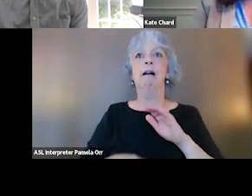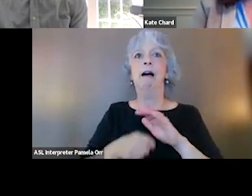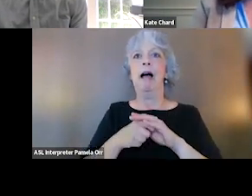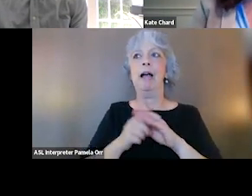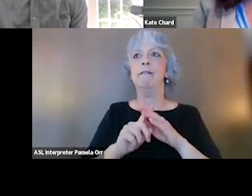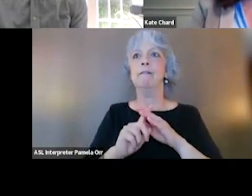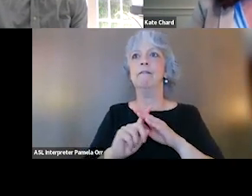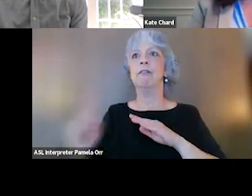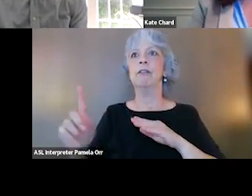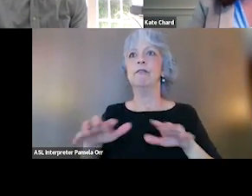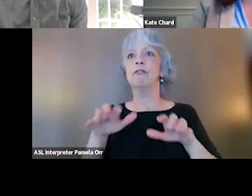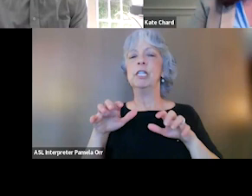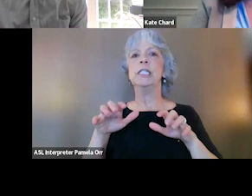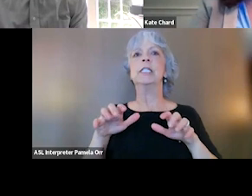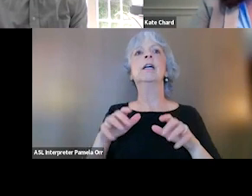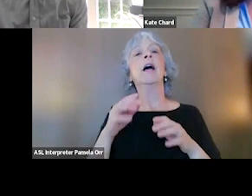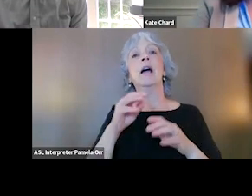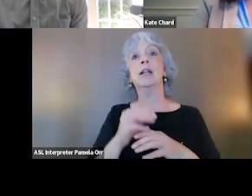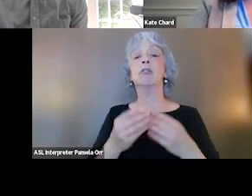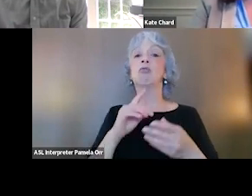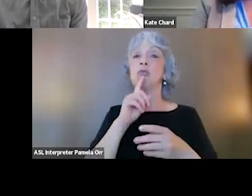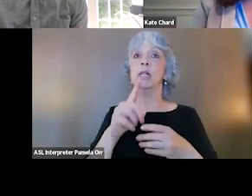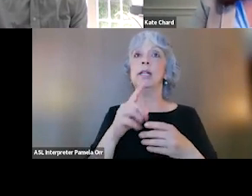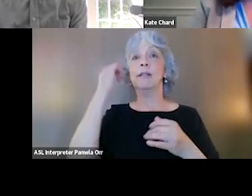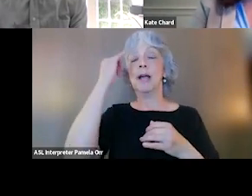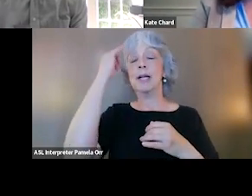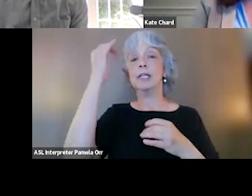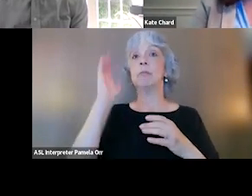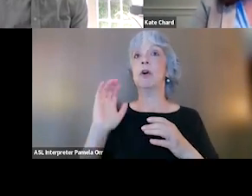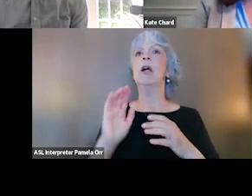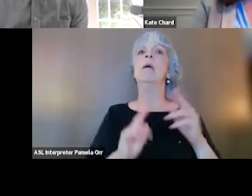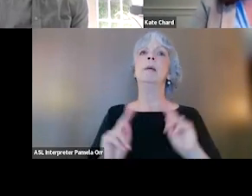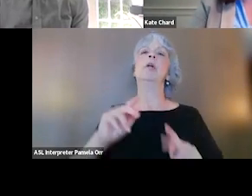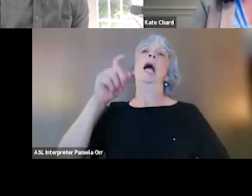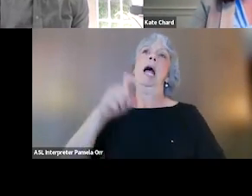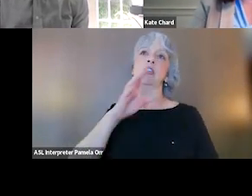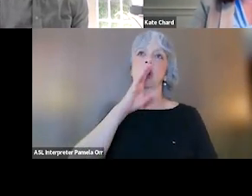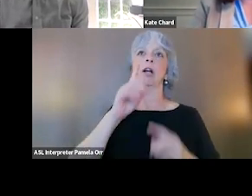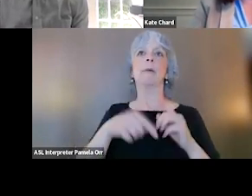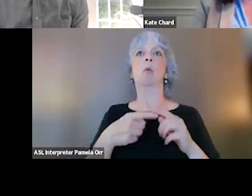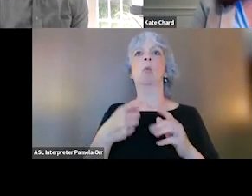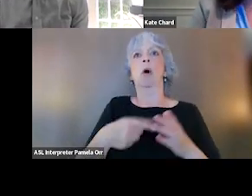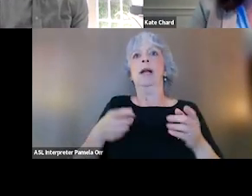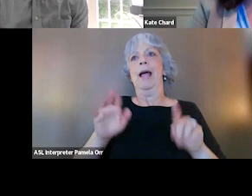And our mythology really came from the idea of that people had to talk about what happened either in an oral fashion